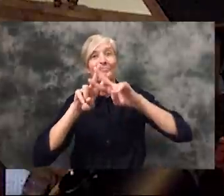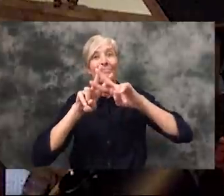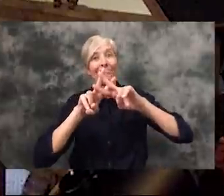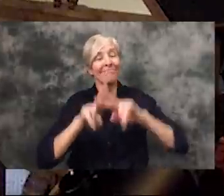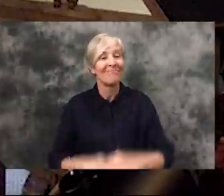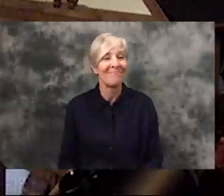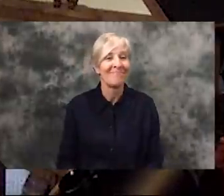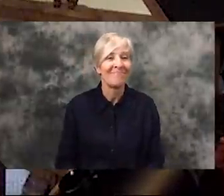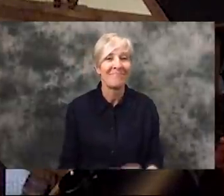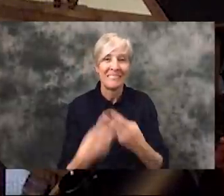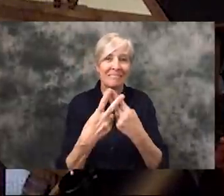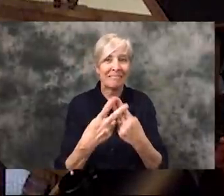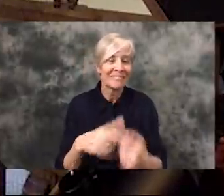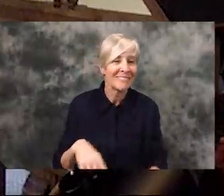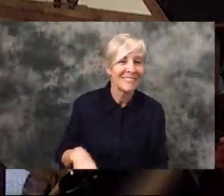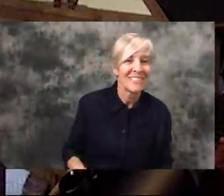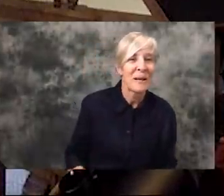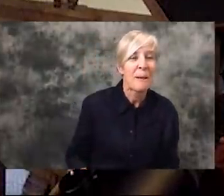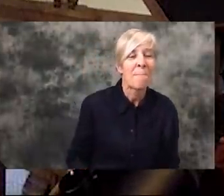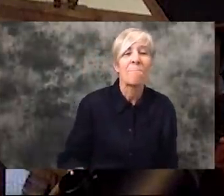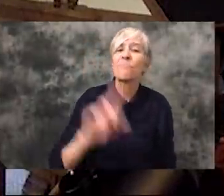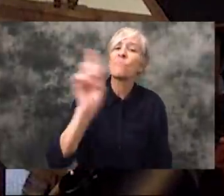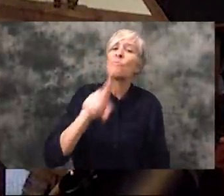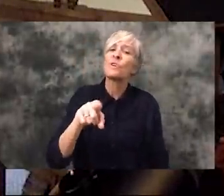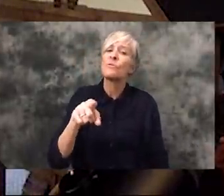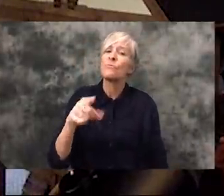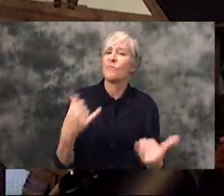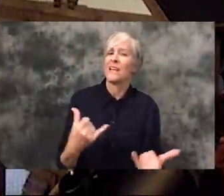Um... Okay, cool, So can you please tell us where you are currently